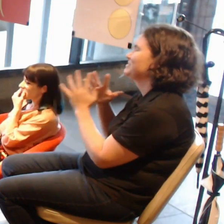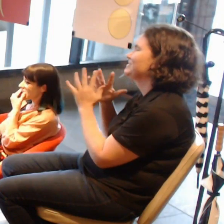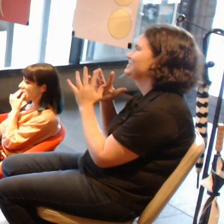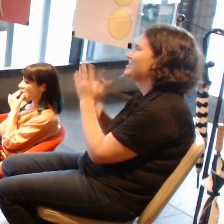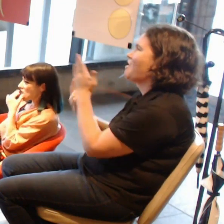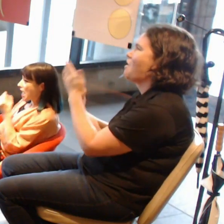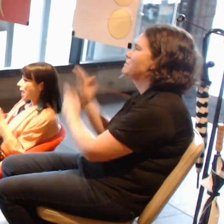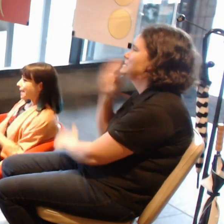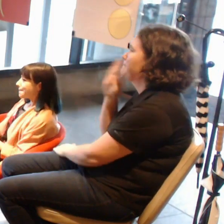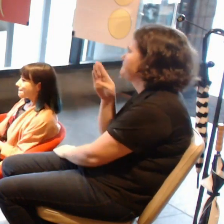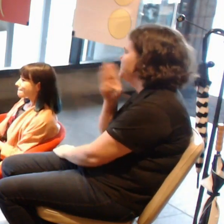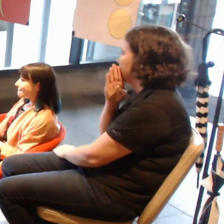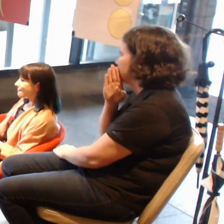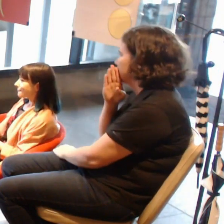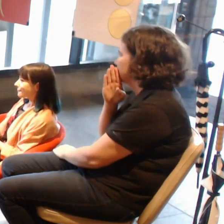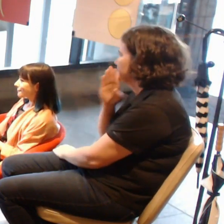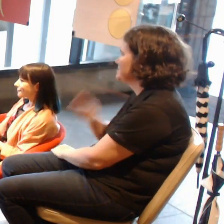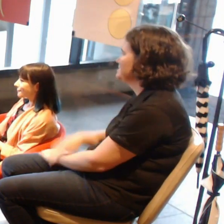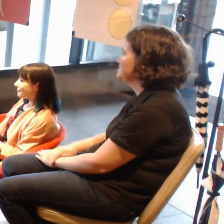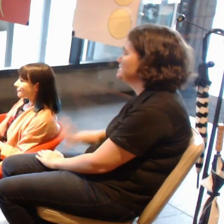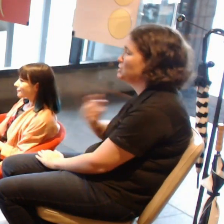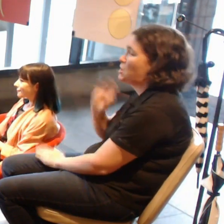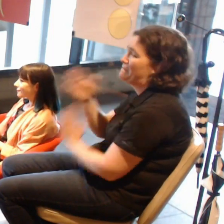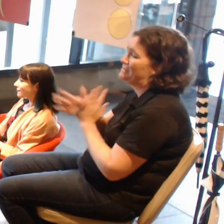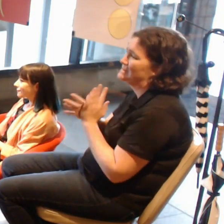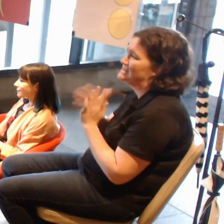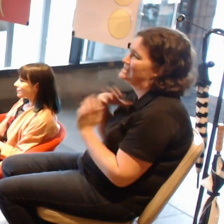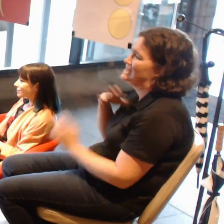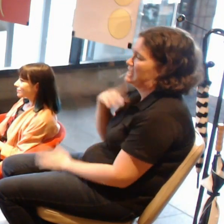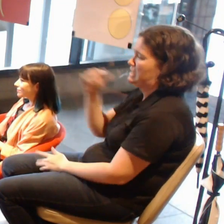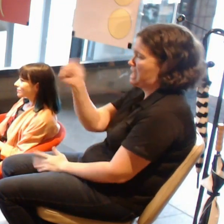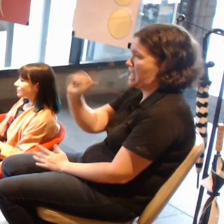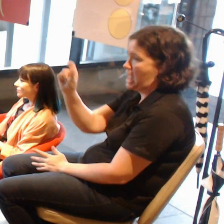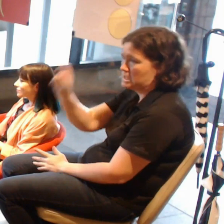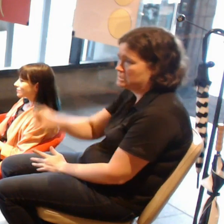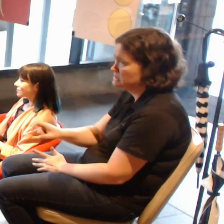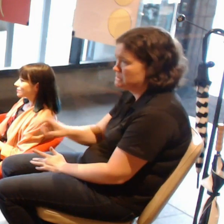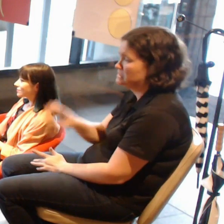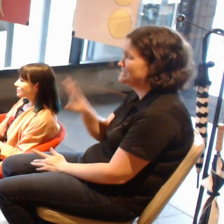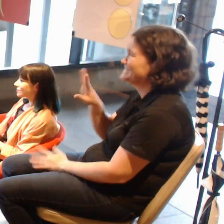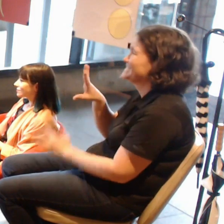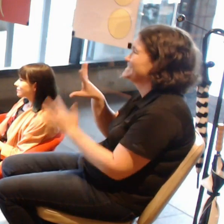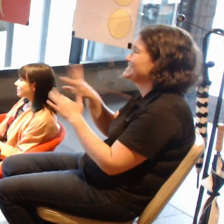Does it have to be an artist necessarily that you're seeing in this space?